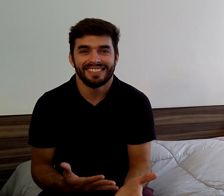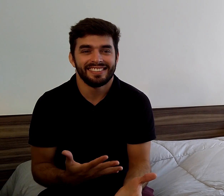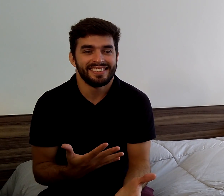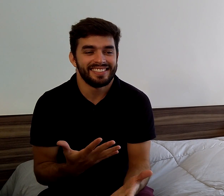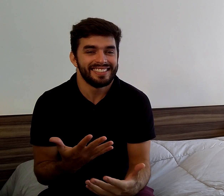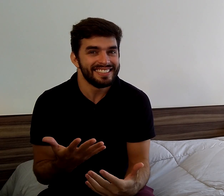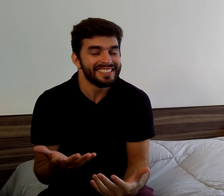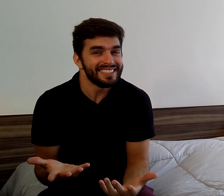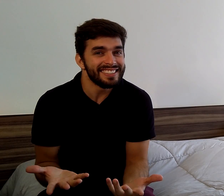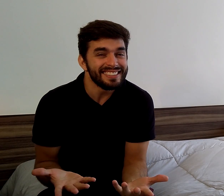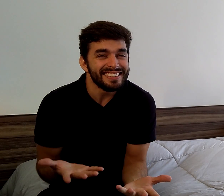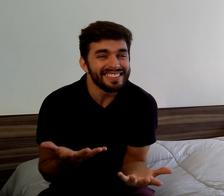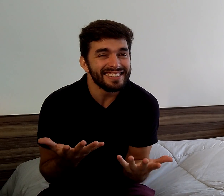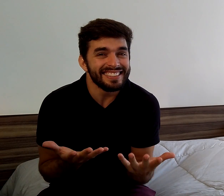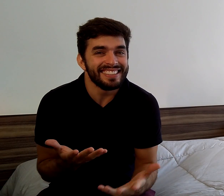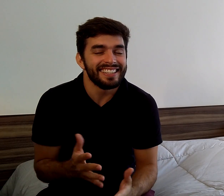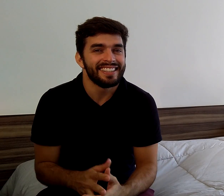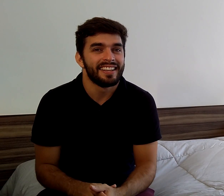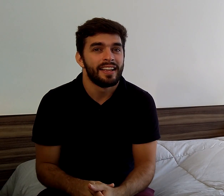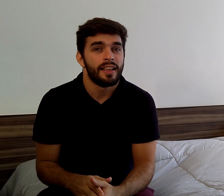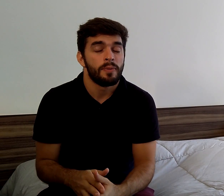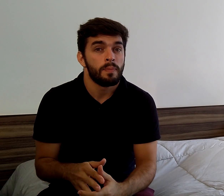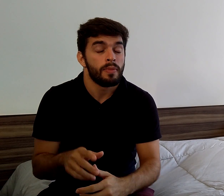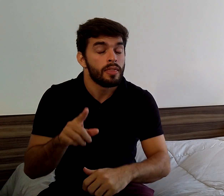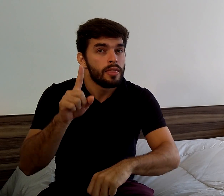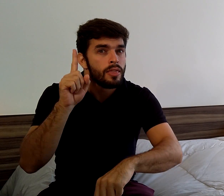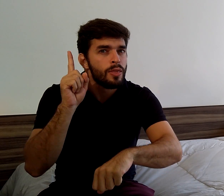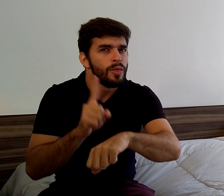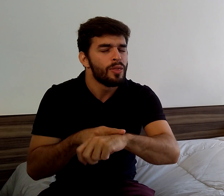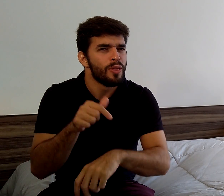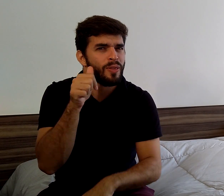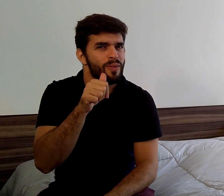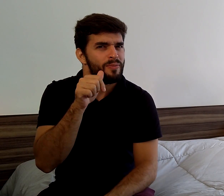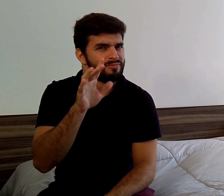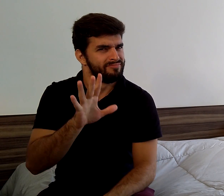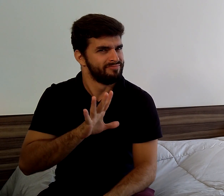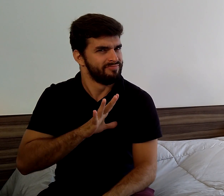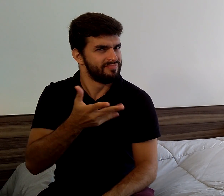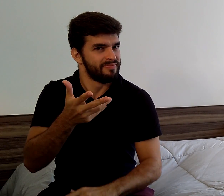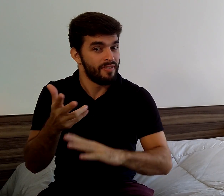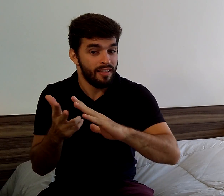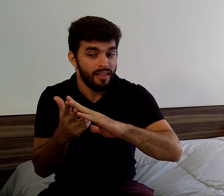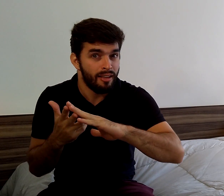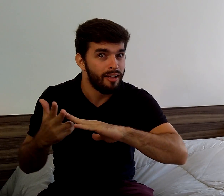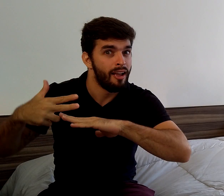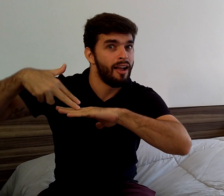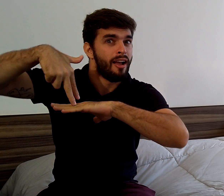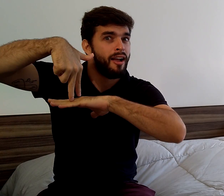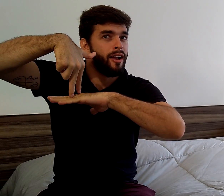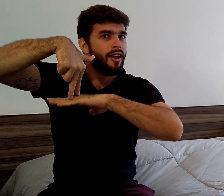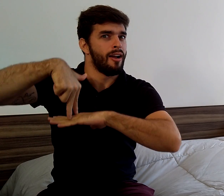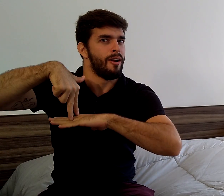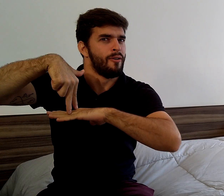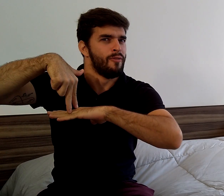Then... She got up